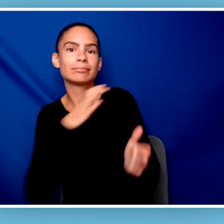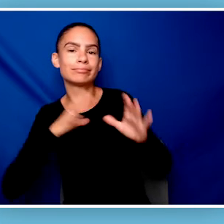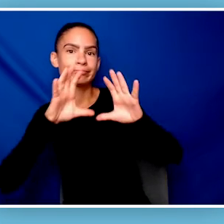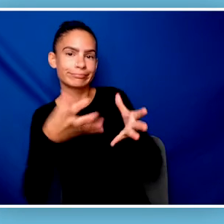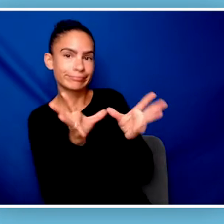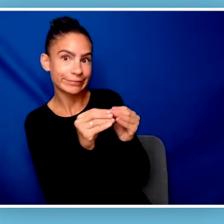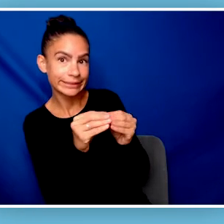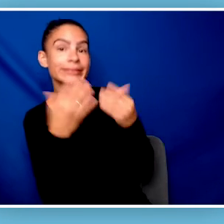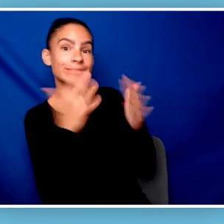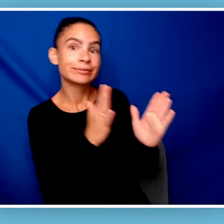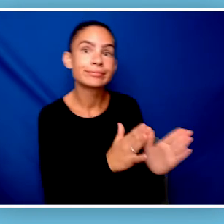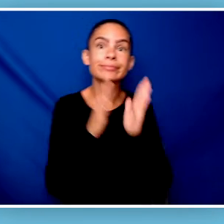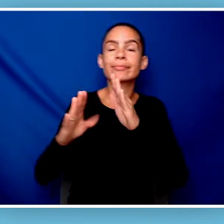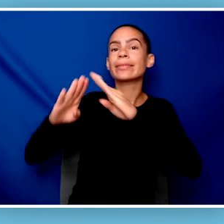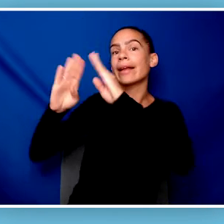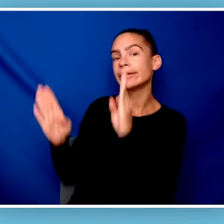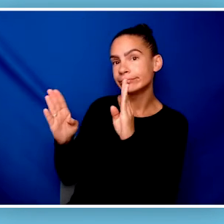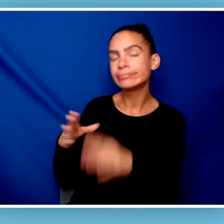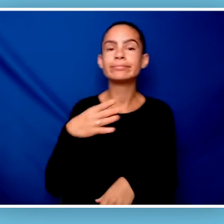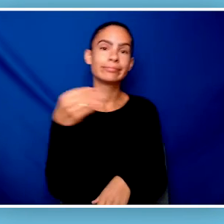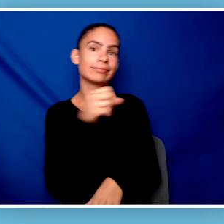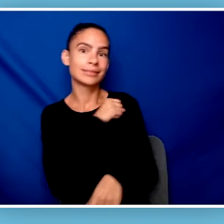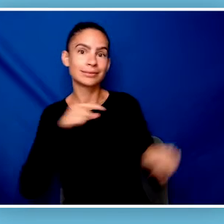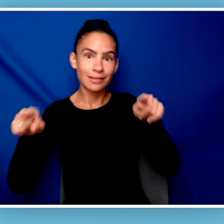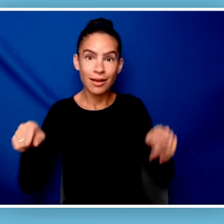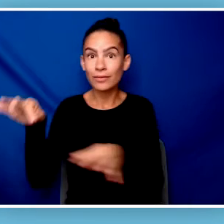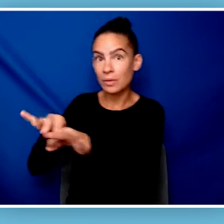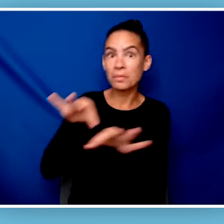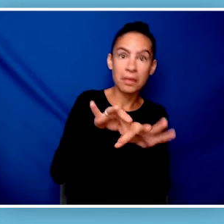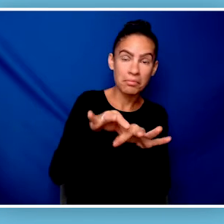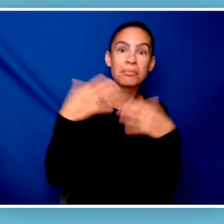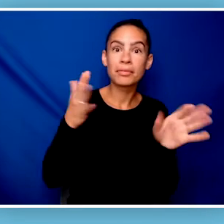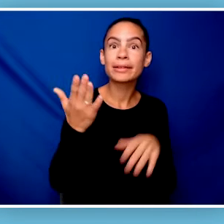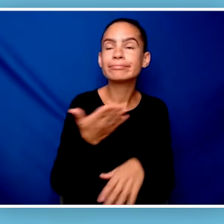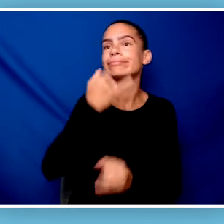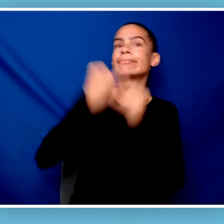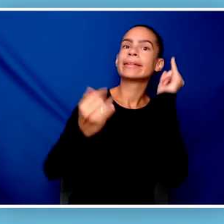After that, it's onto the House and Senate where they will vote on the bill. Finally, the governor needs to sign it.